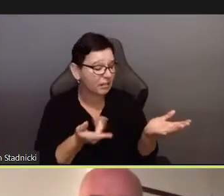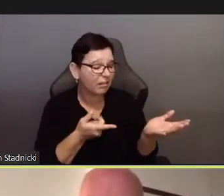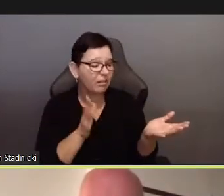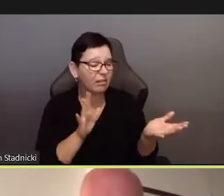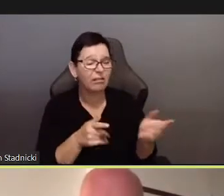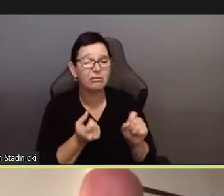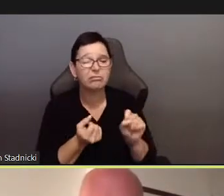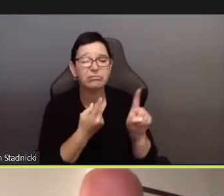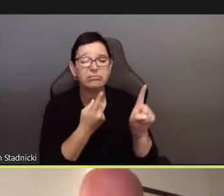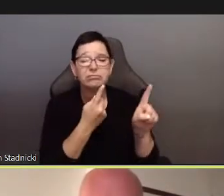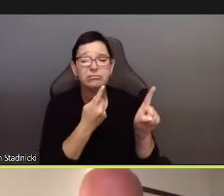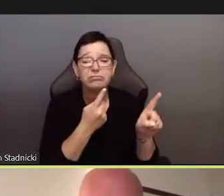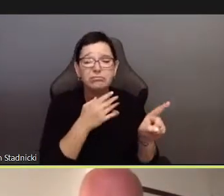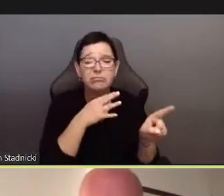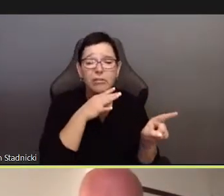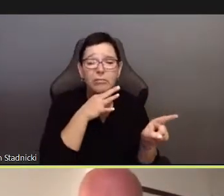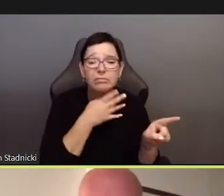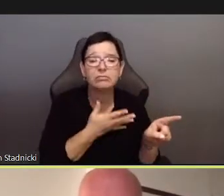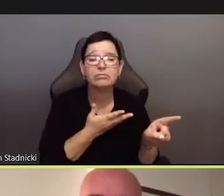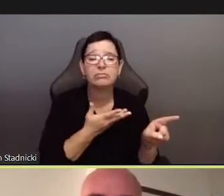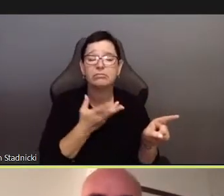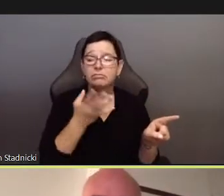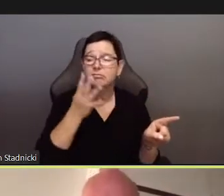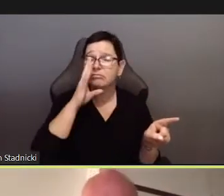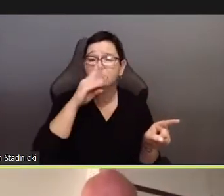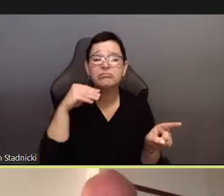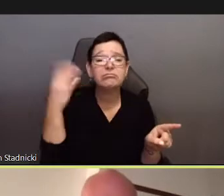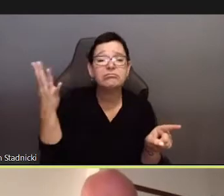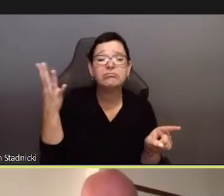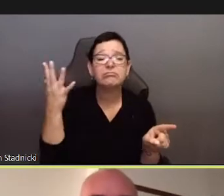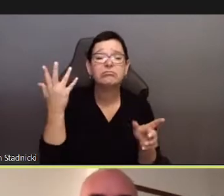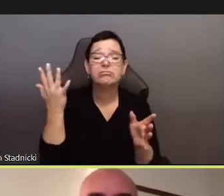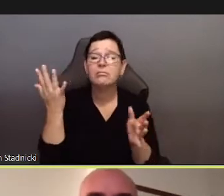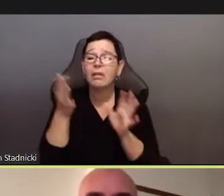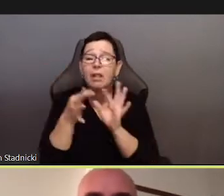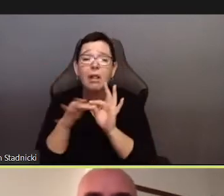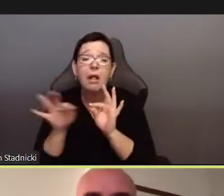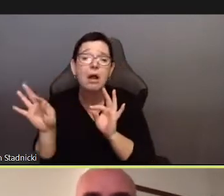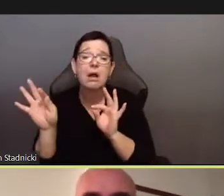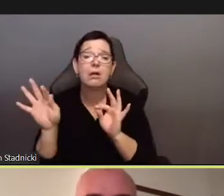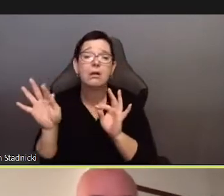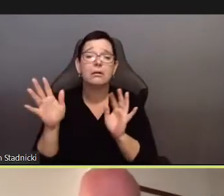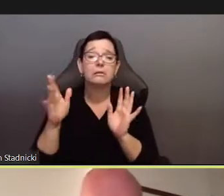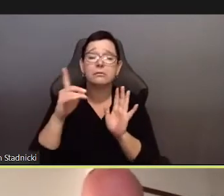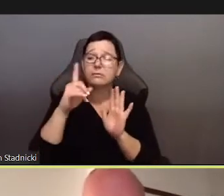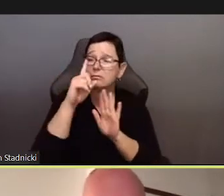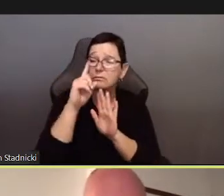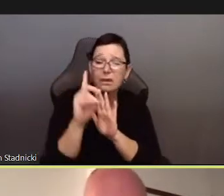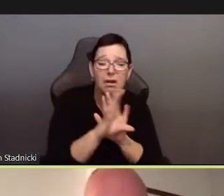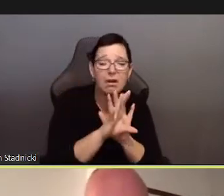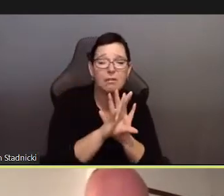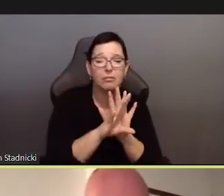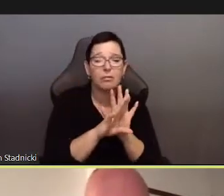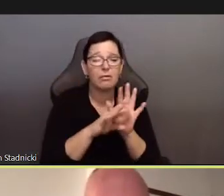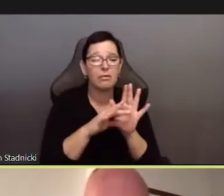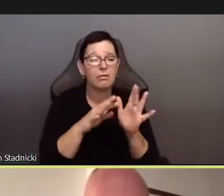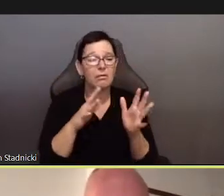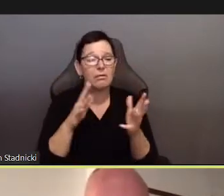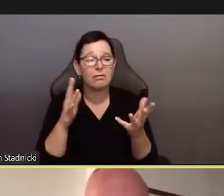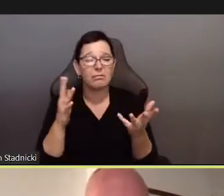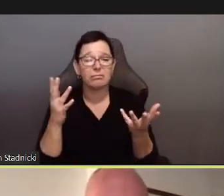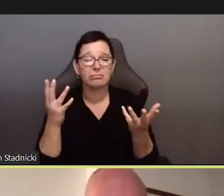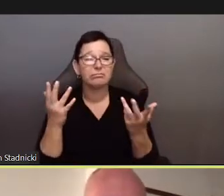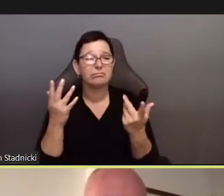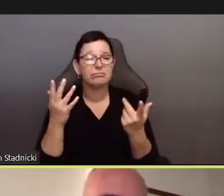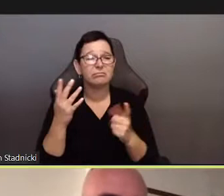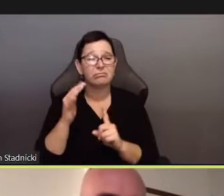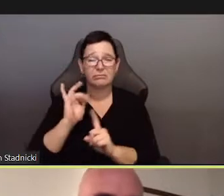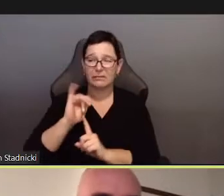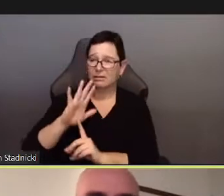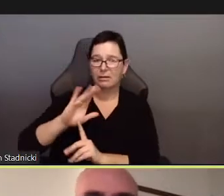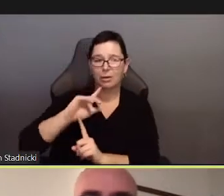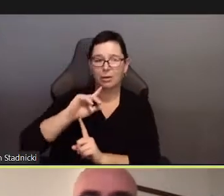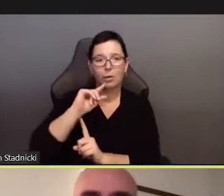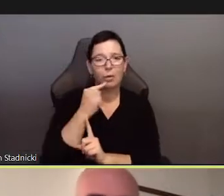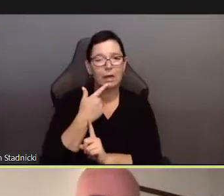The non-categorical and no-named.